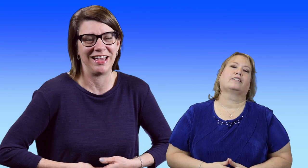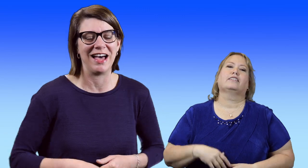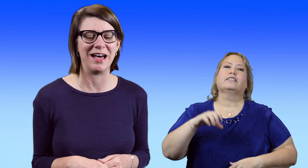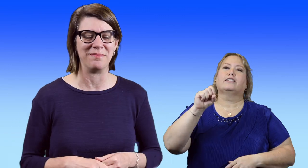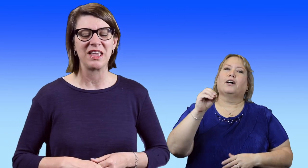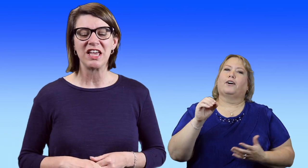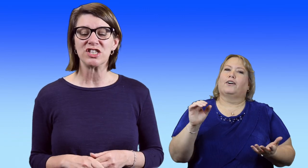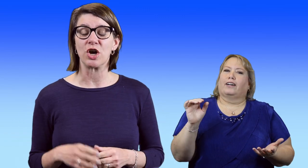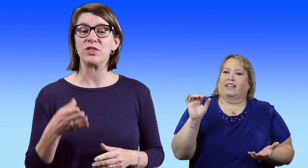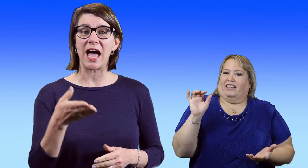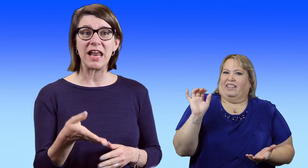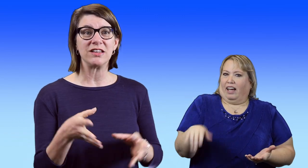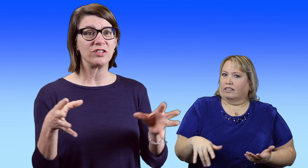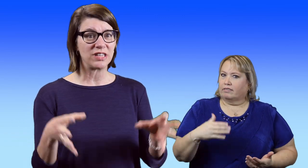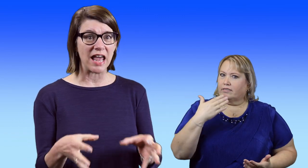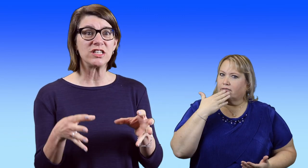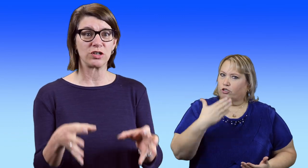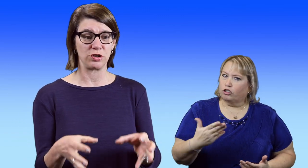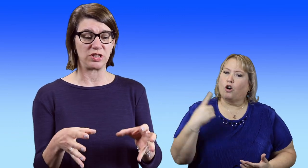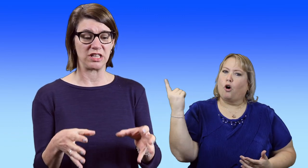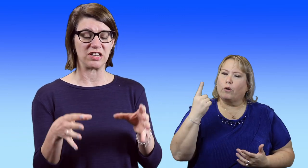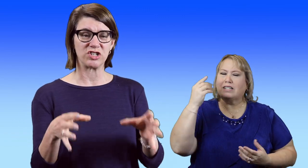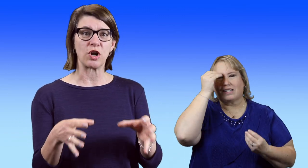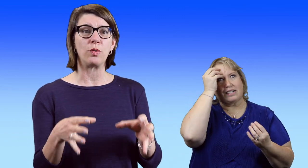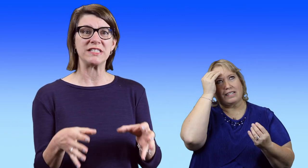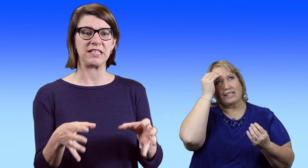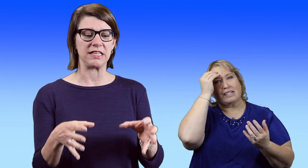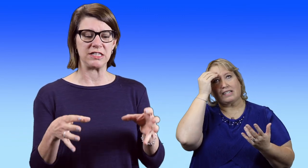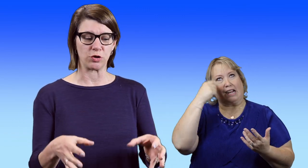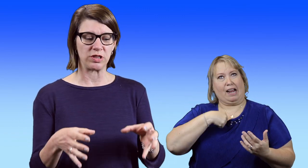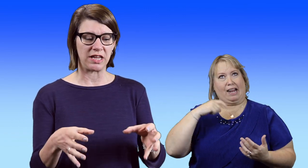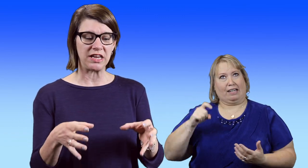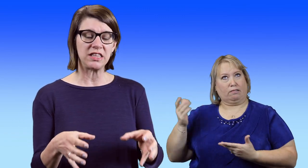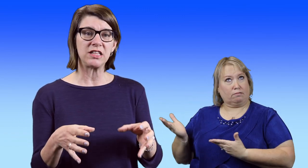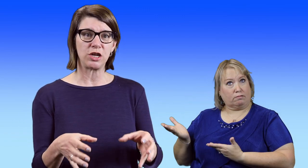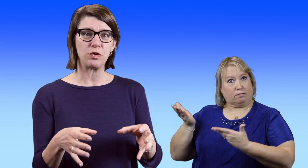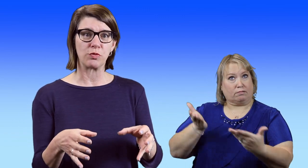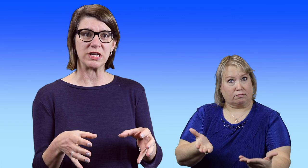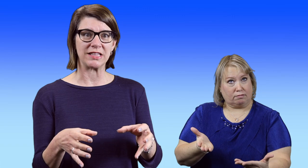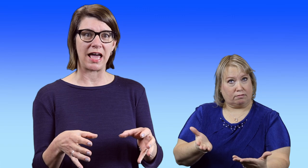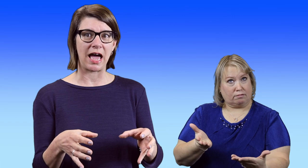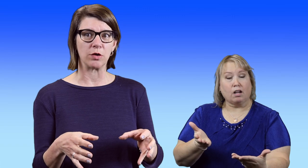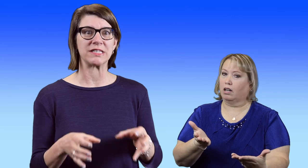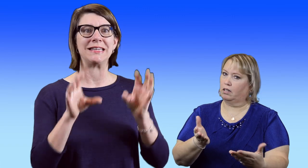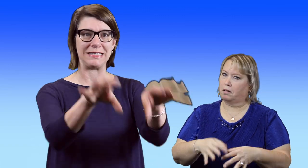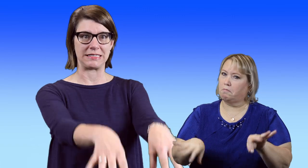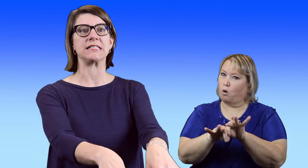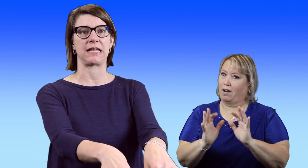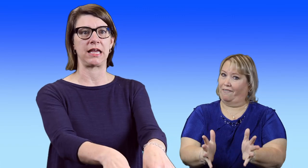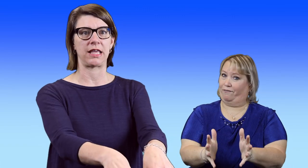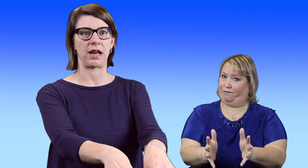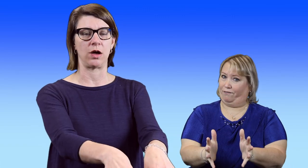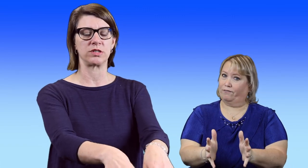So that is a good thing. Just always think. These are -- anything that you bring to that house needs to stay at that house.